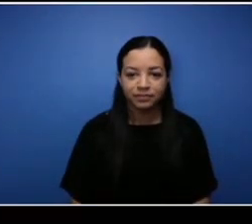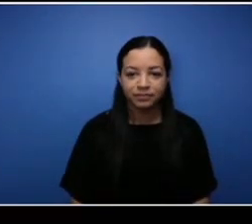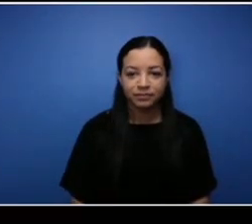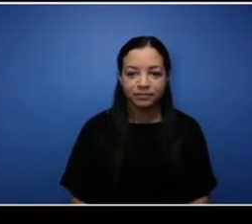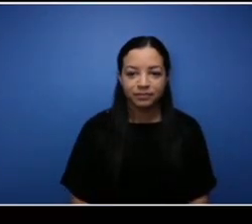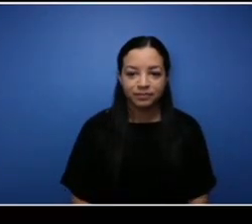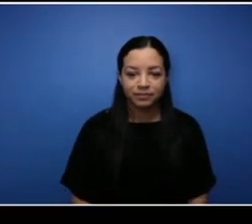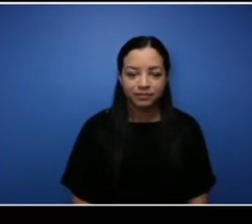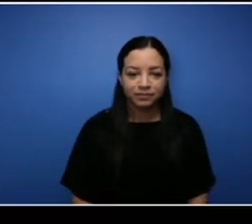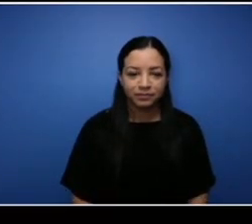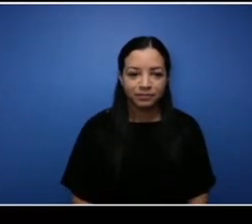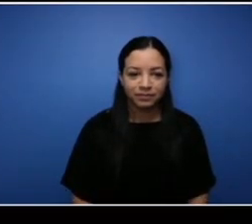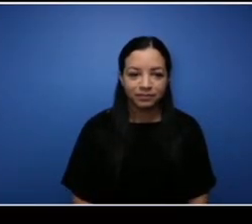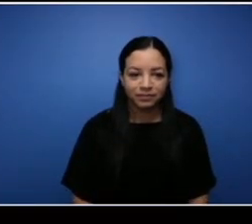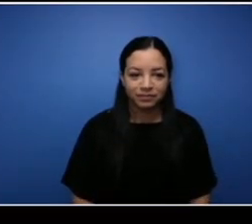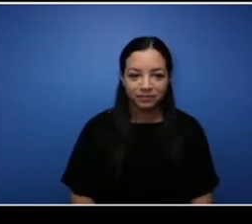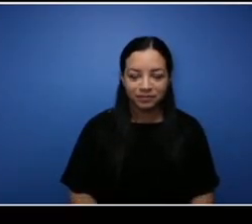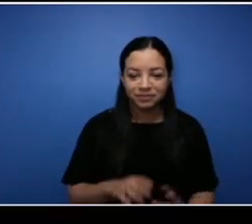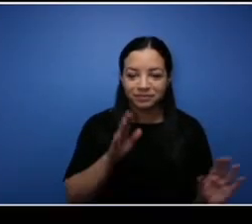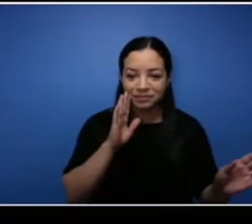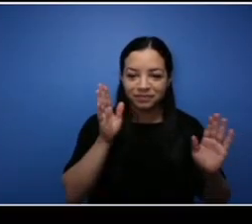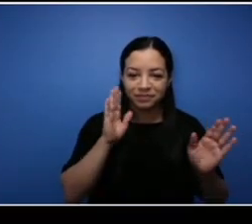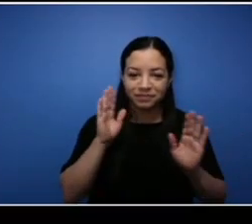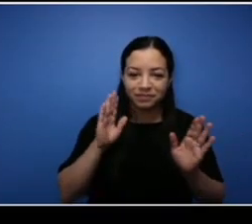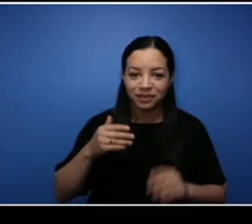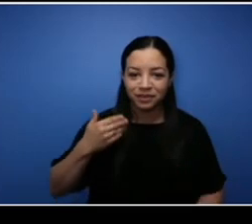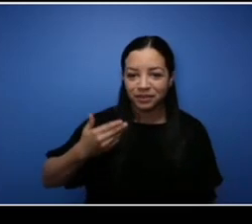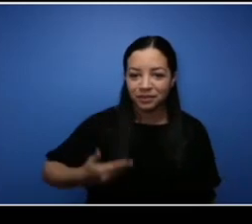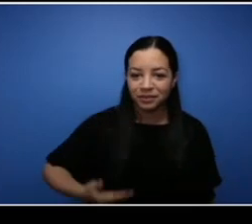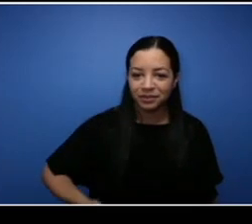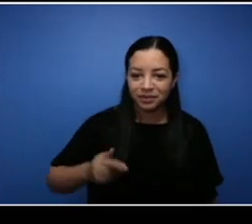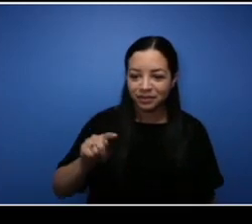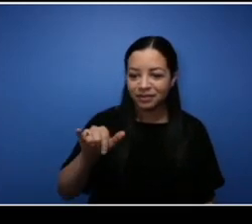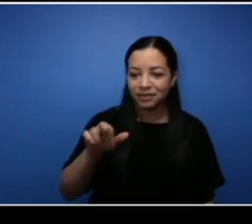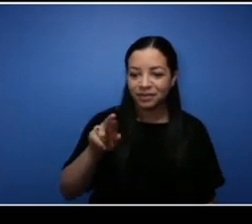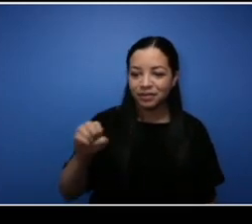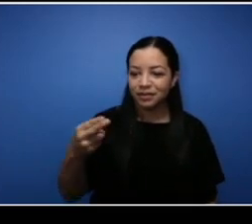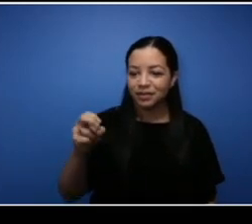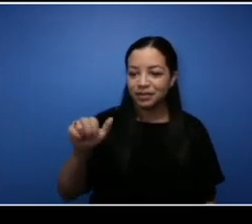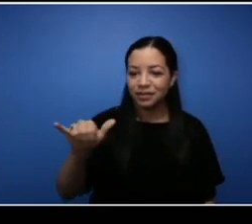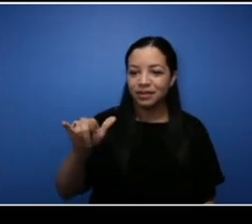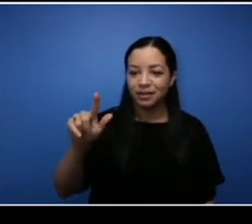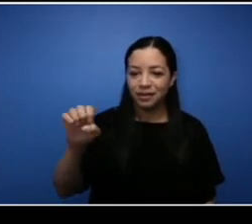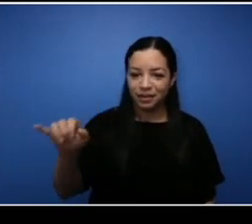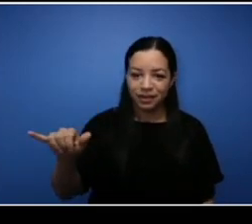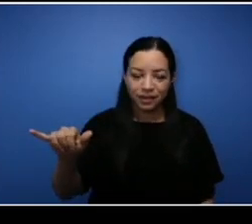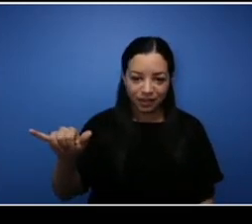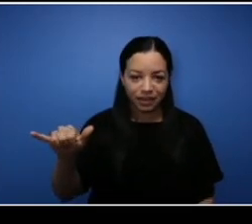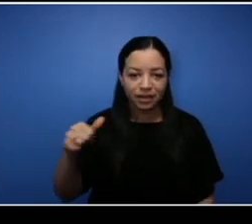Hello everybody my name is Tyree Haley I'm one of NSCC's recruitment coordinator. Happy